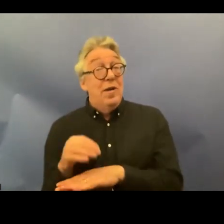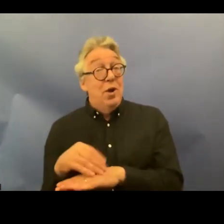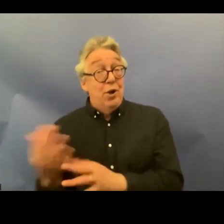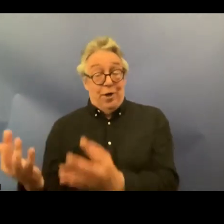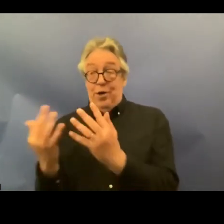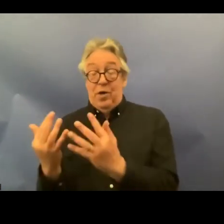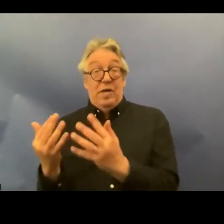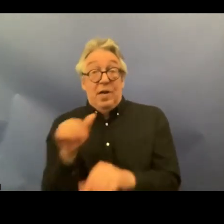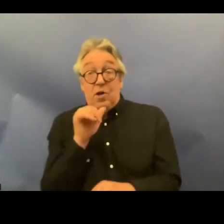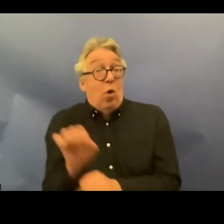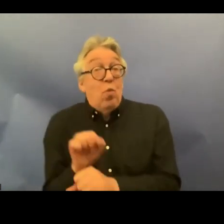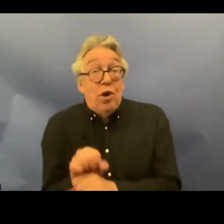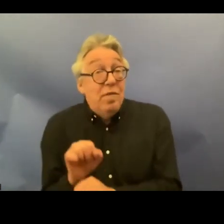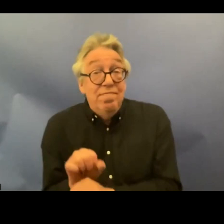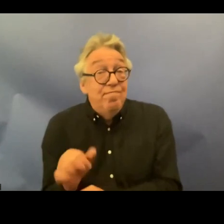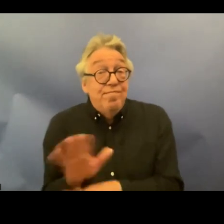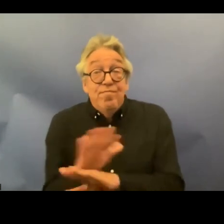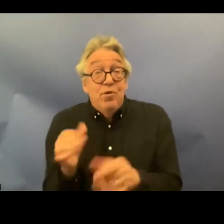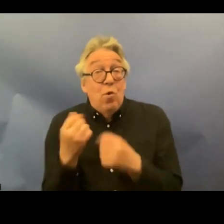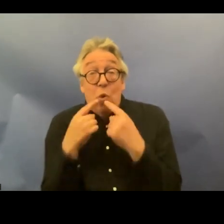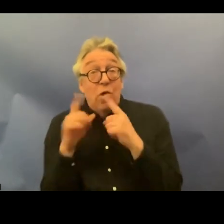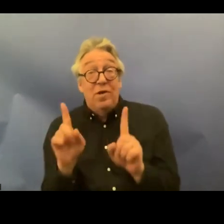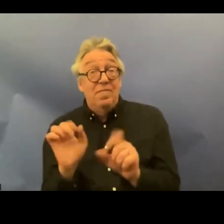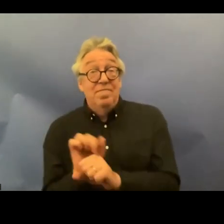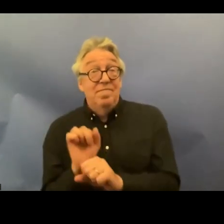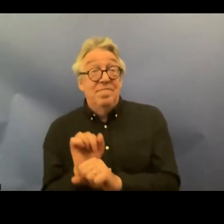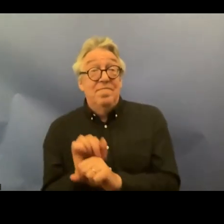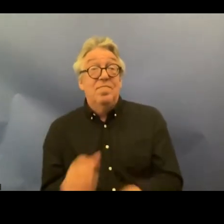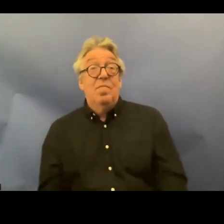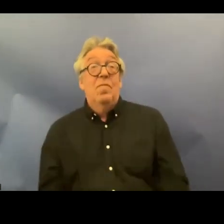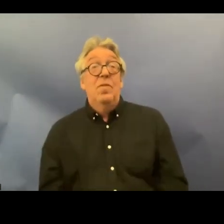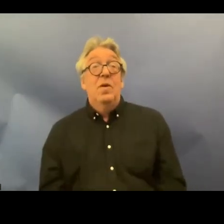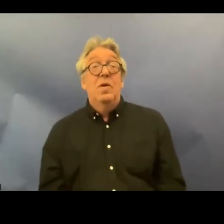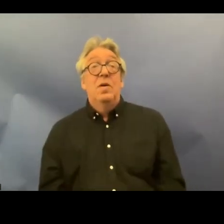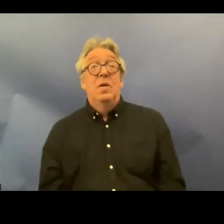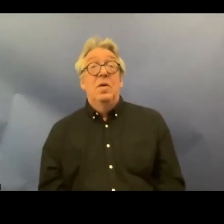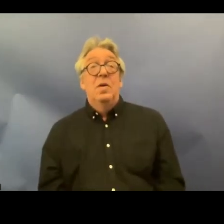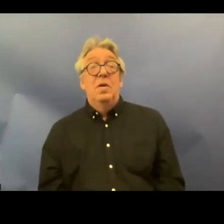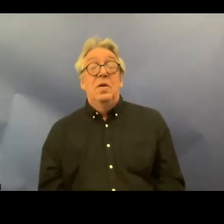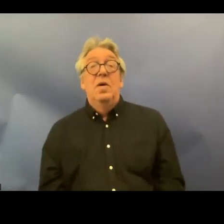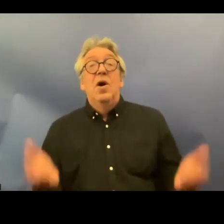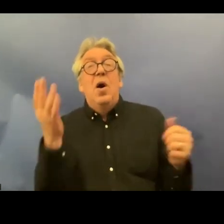work uh the and that relate to the underlying logic of the convention and